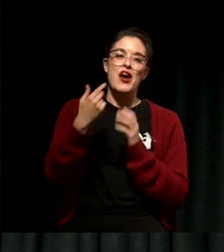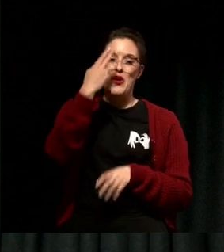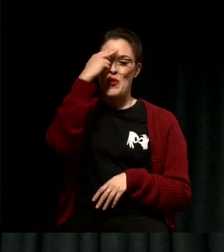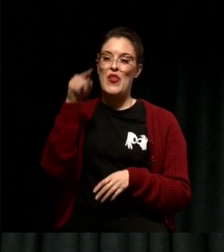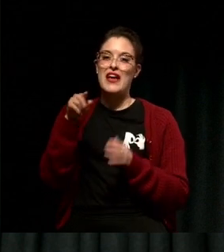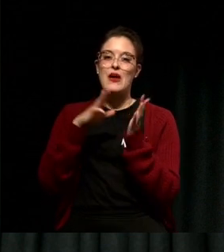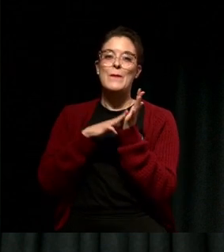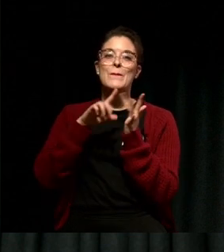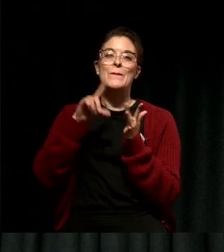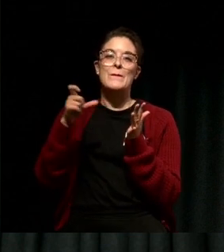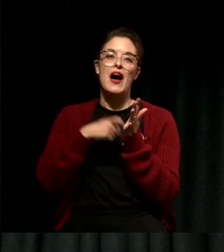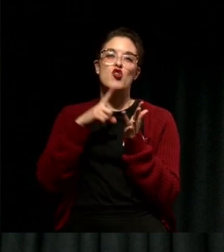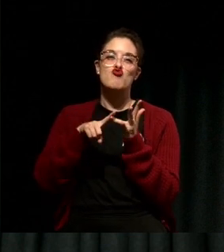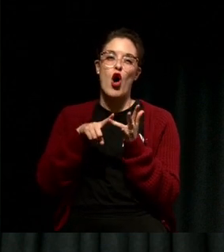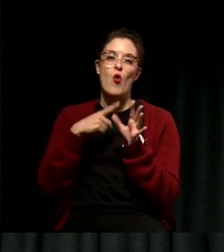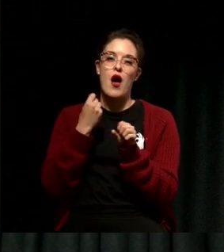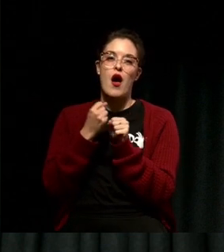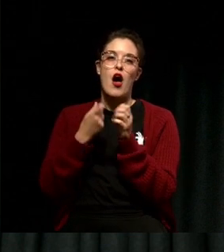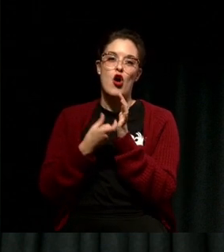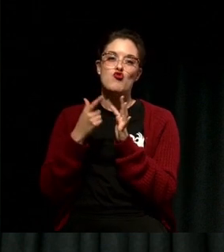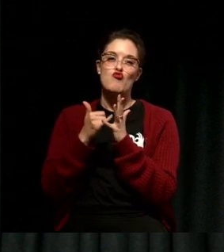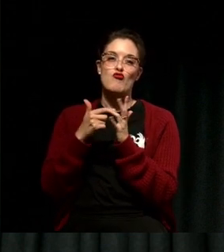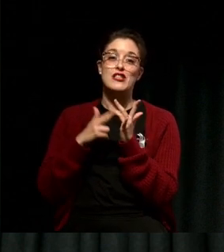I didn't know, but I was still acting below the line.